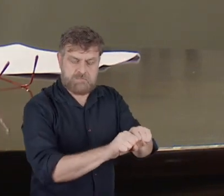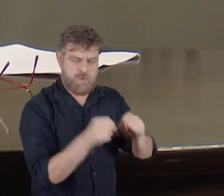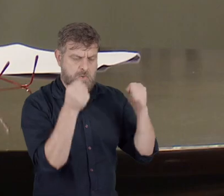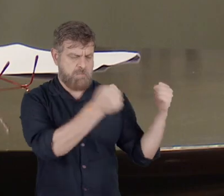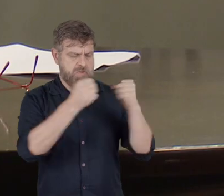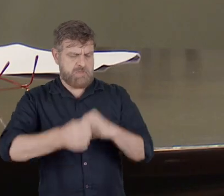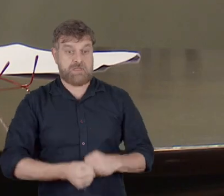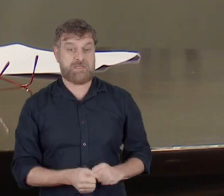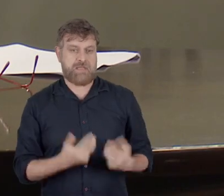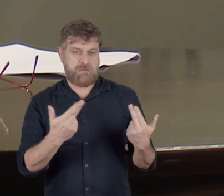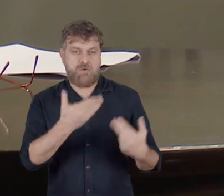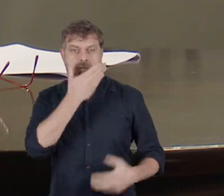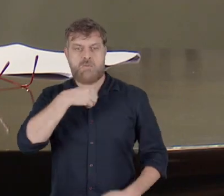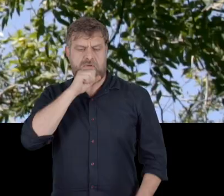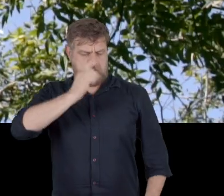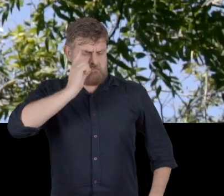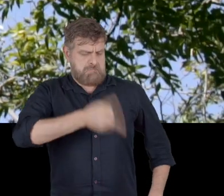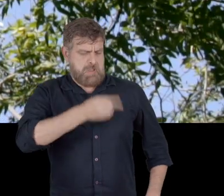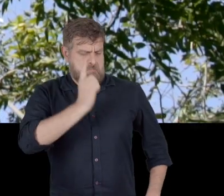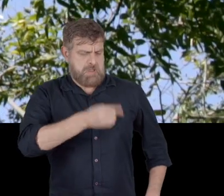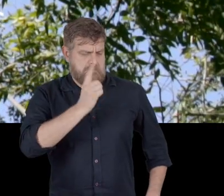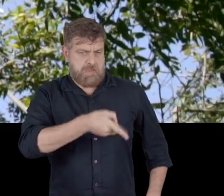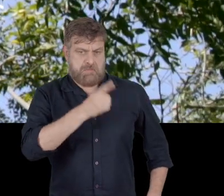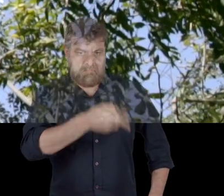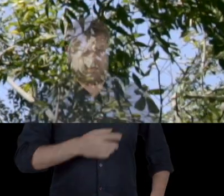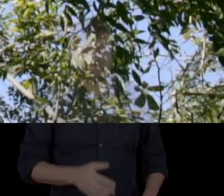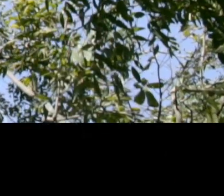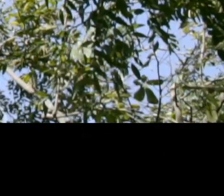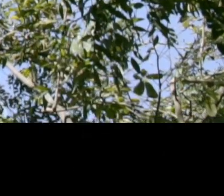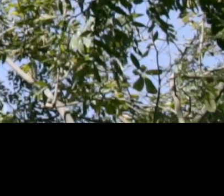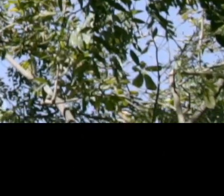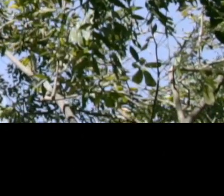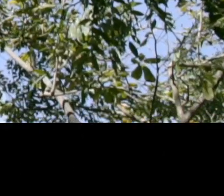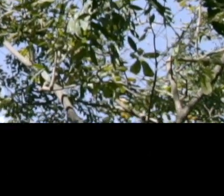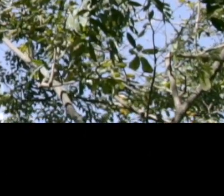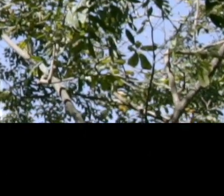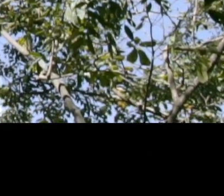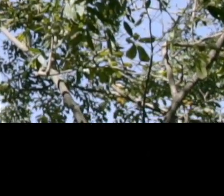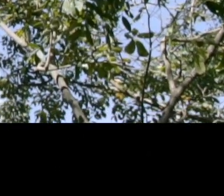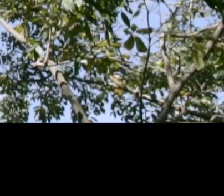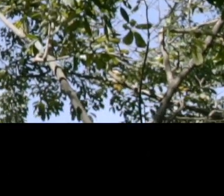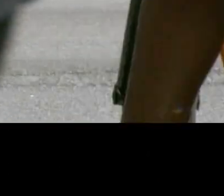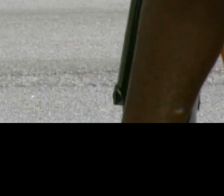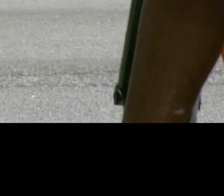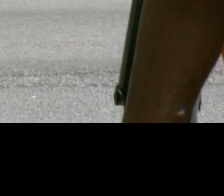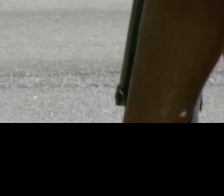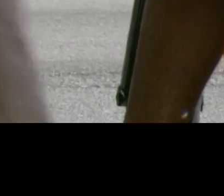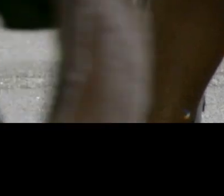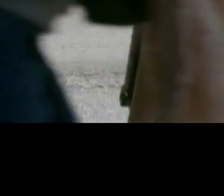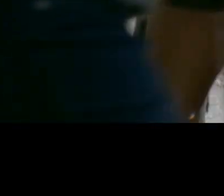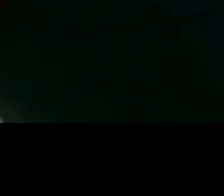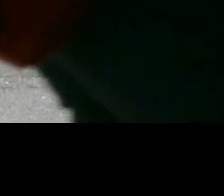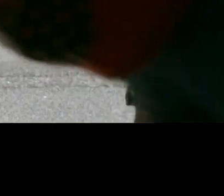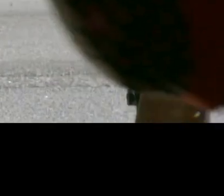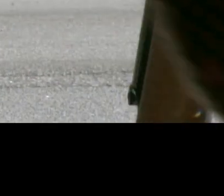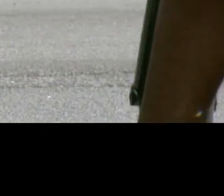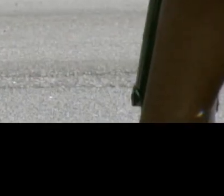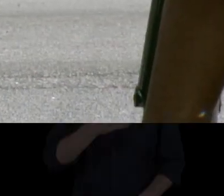over a body that was not forbidden. Conversely, the colonist wants a real nation,